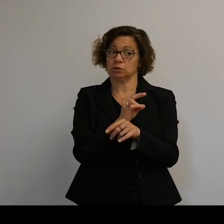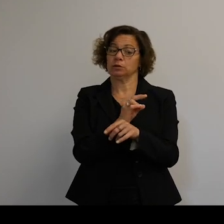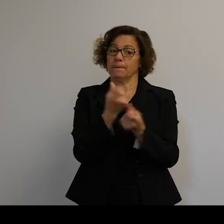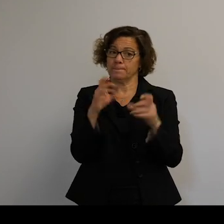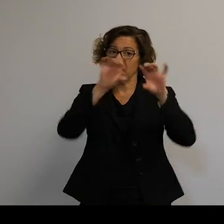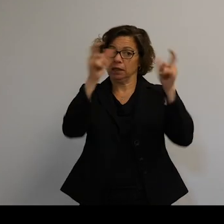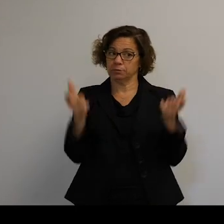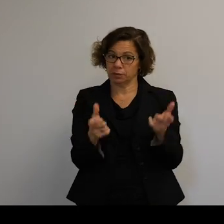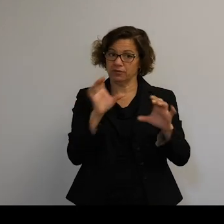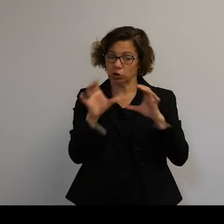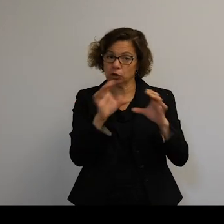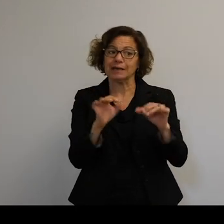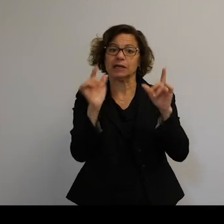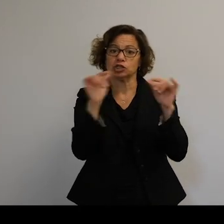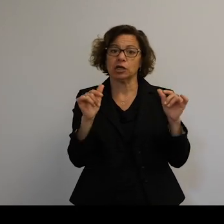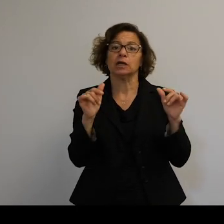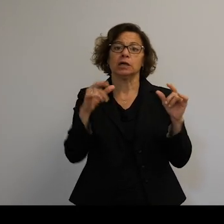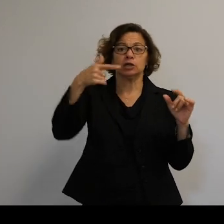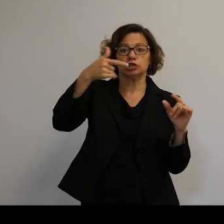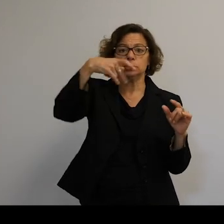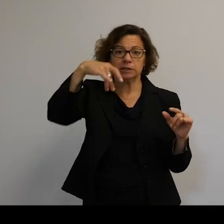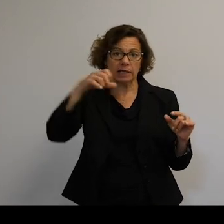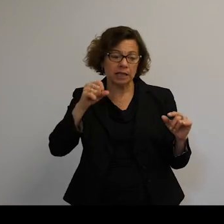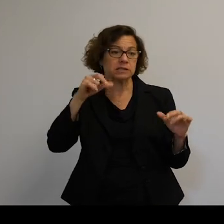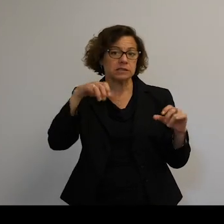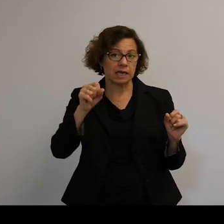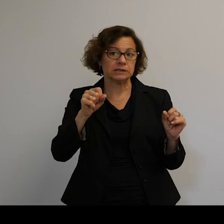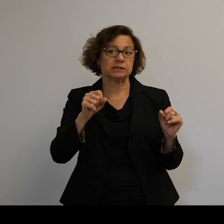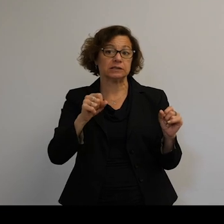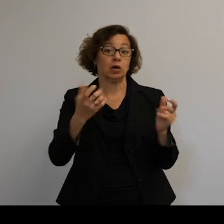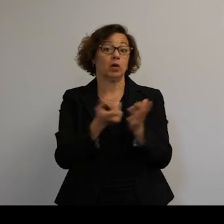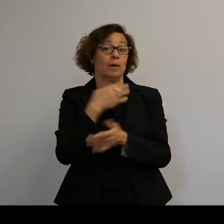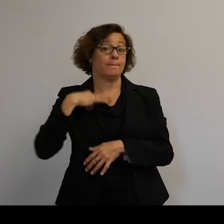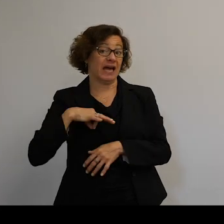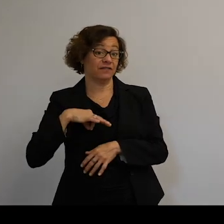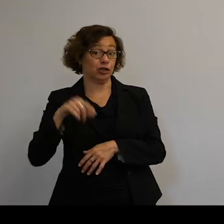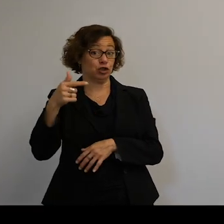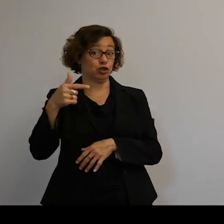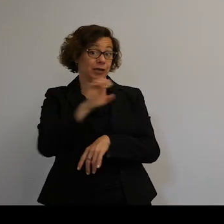Is there room for these power satellites? So it's a trade-off of there's definitely a benefit-- lots of green energy, but lots of risk